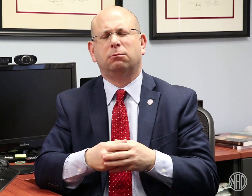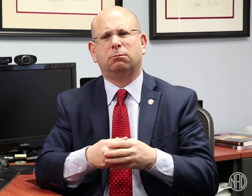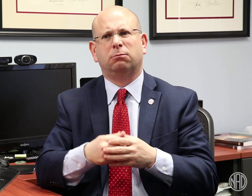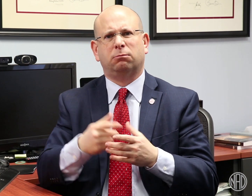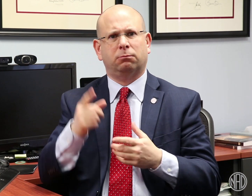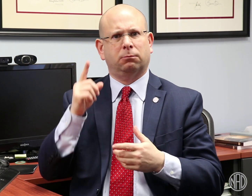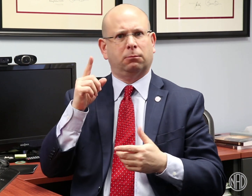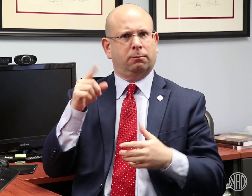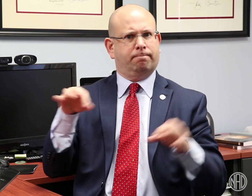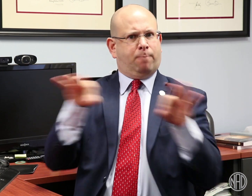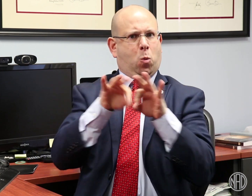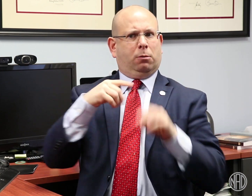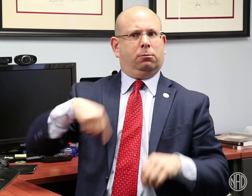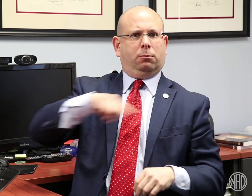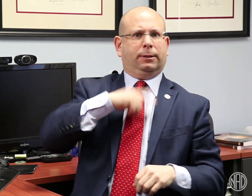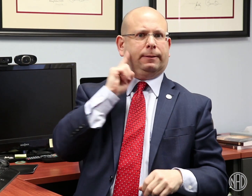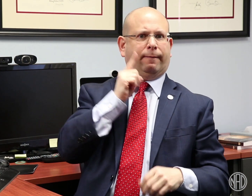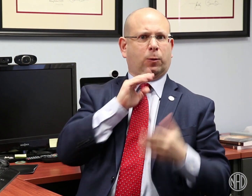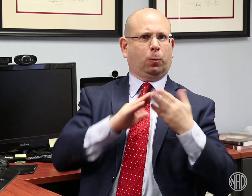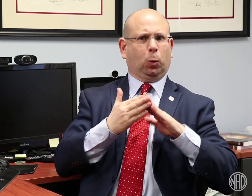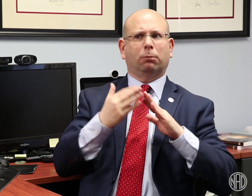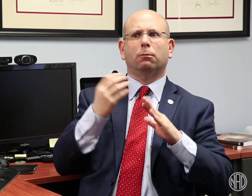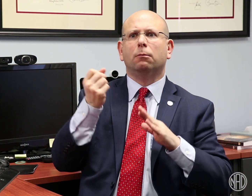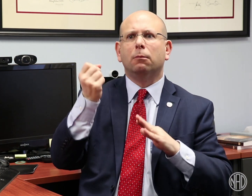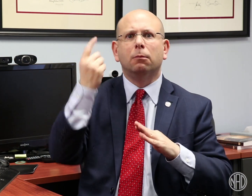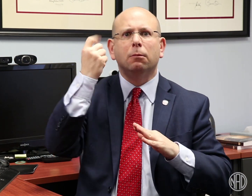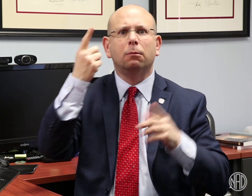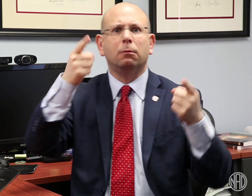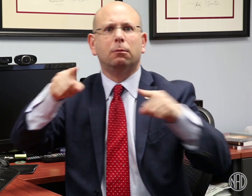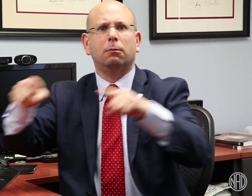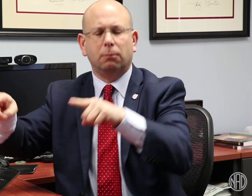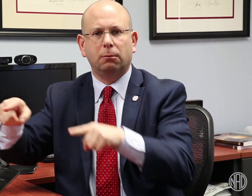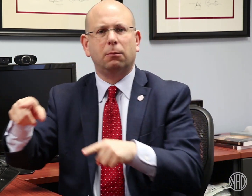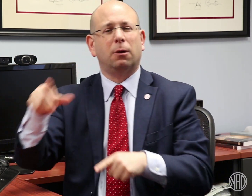It is important that the deaf community receive equal access to such news.